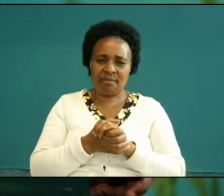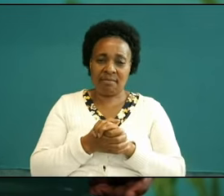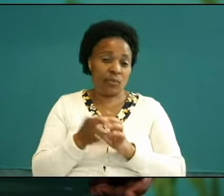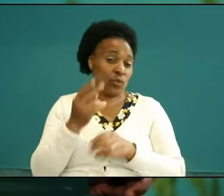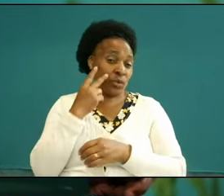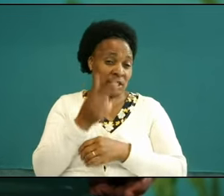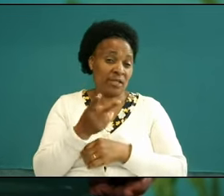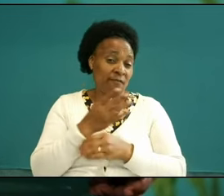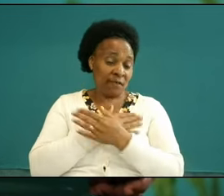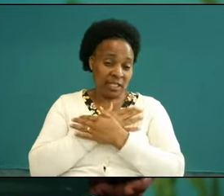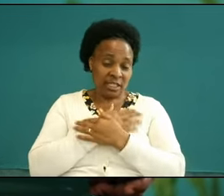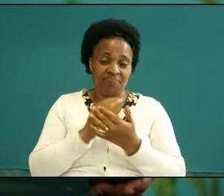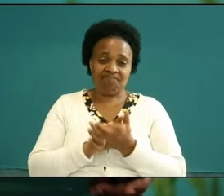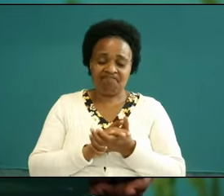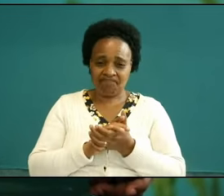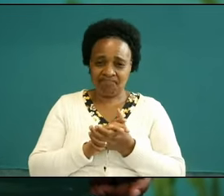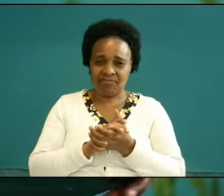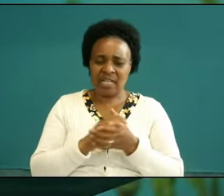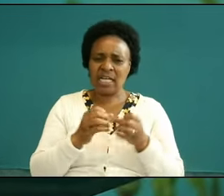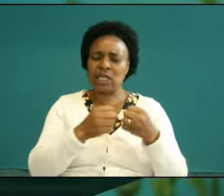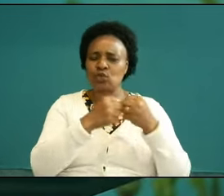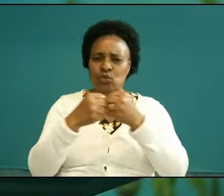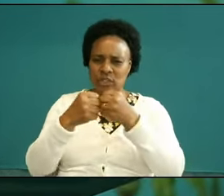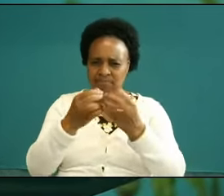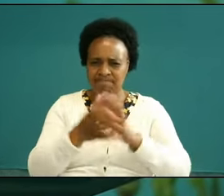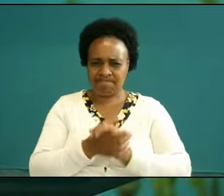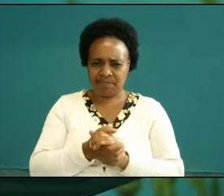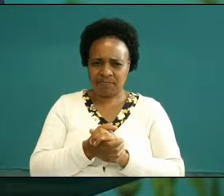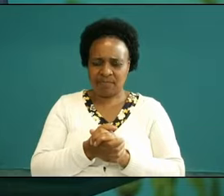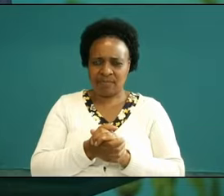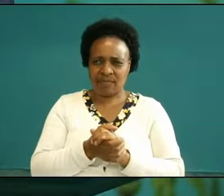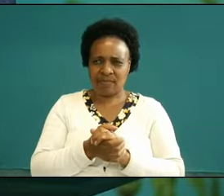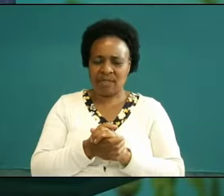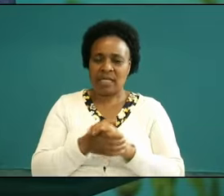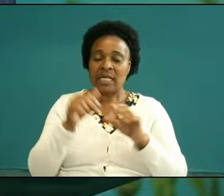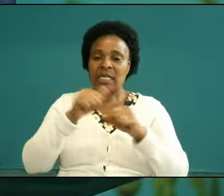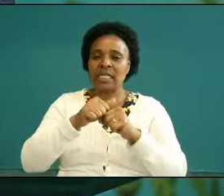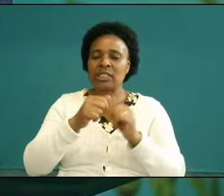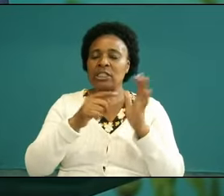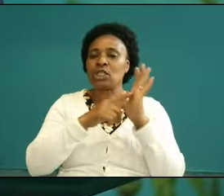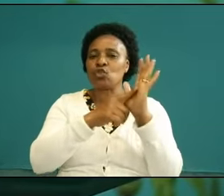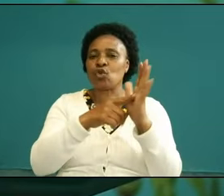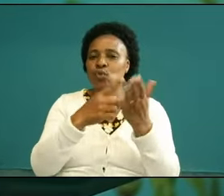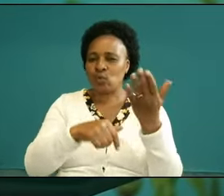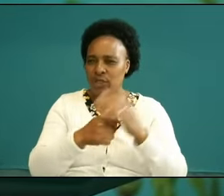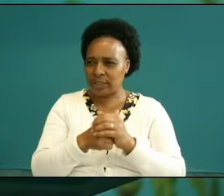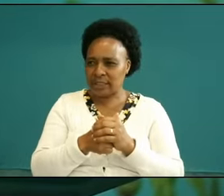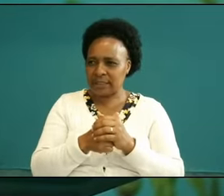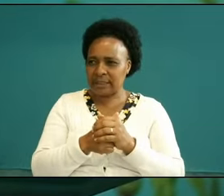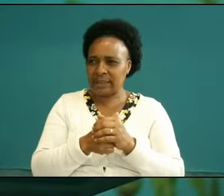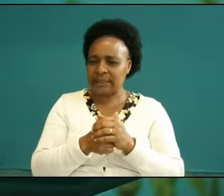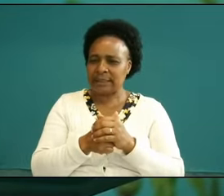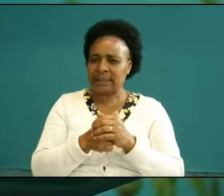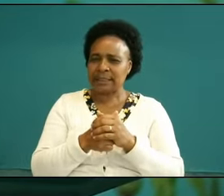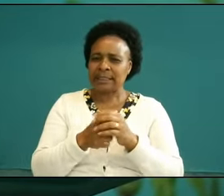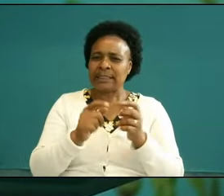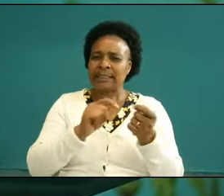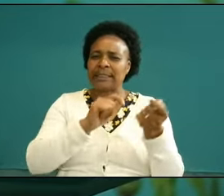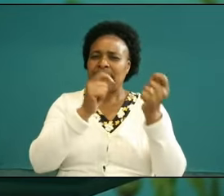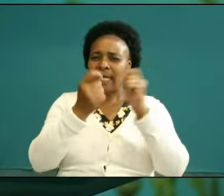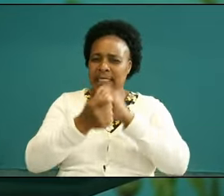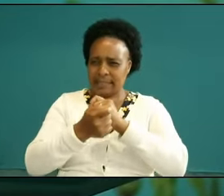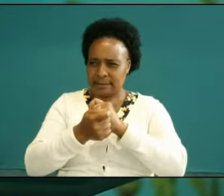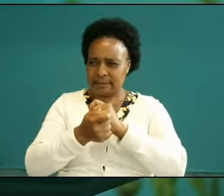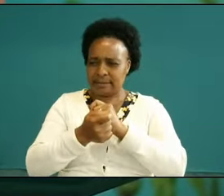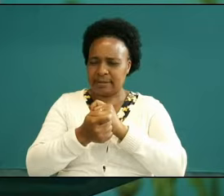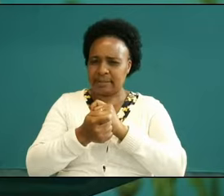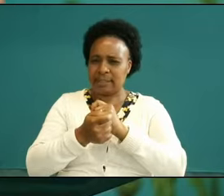friends wrestling is very significant when we talk about turning the tide as we are faced with this